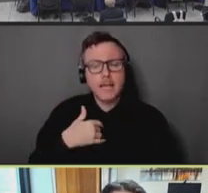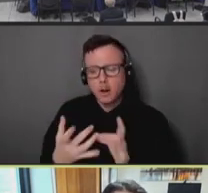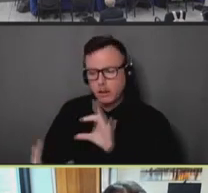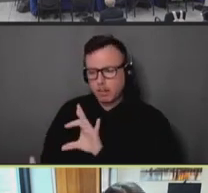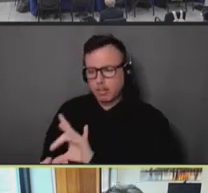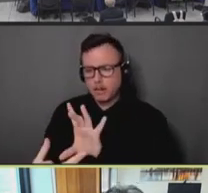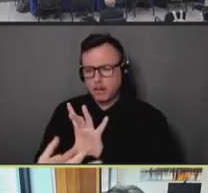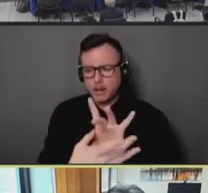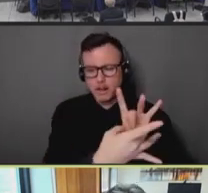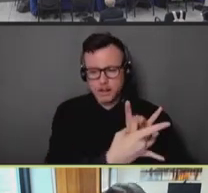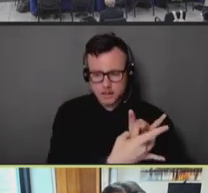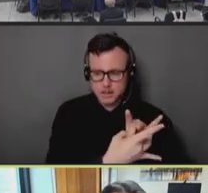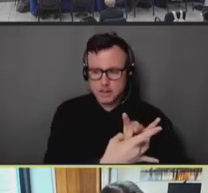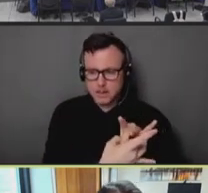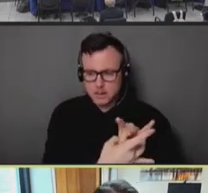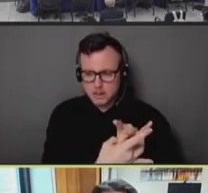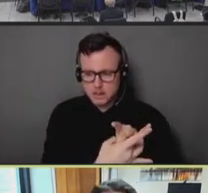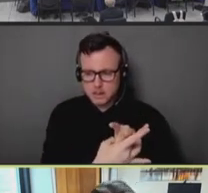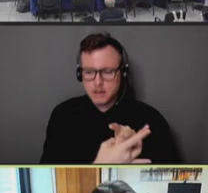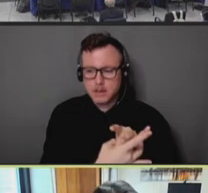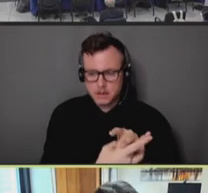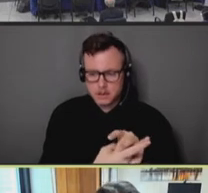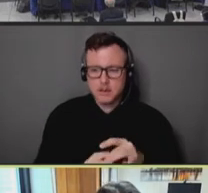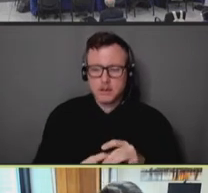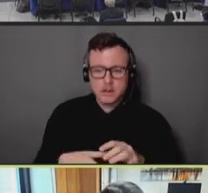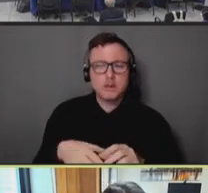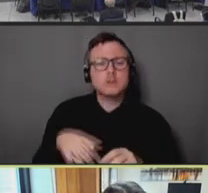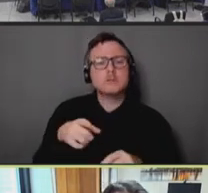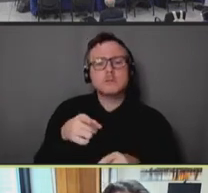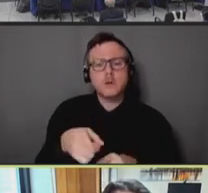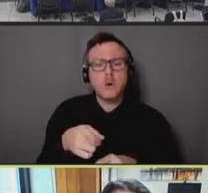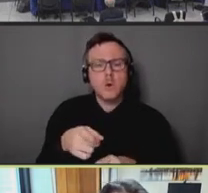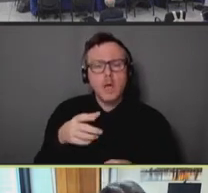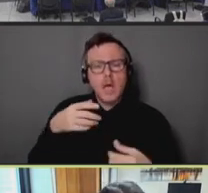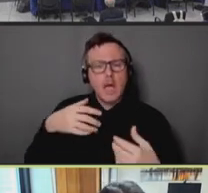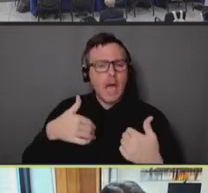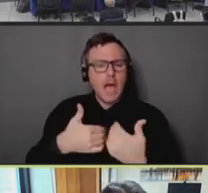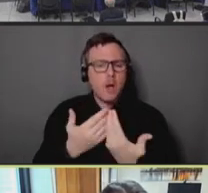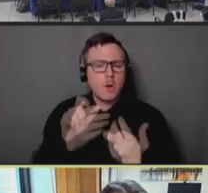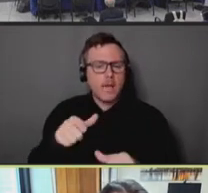data resources. And then, of course, the accountability to say, "You're going to be a